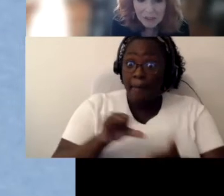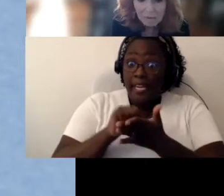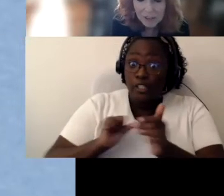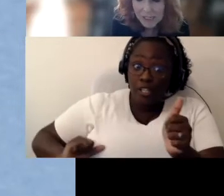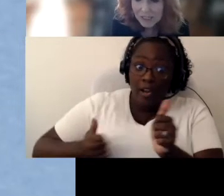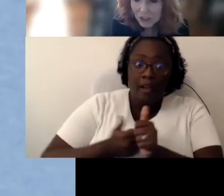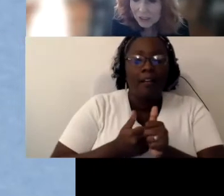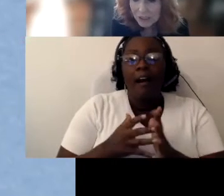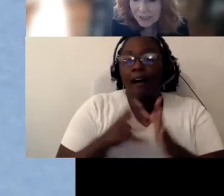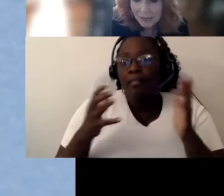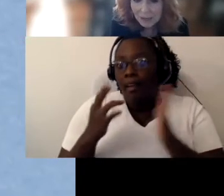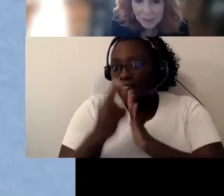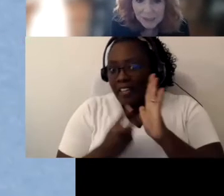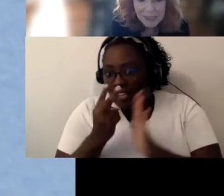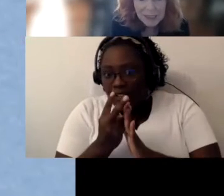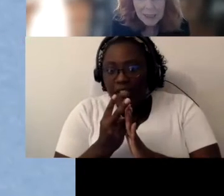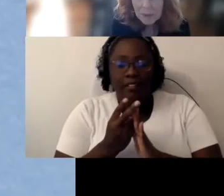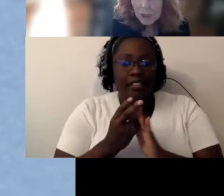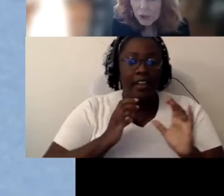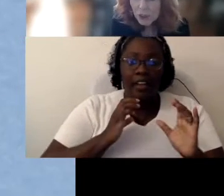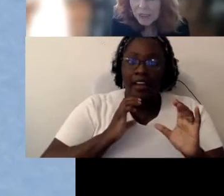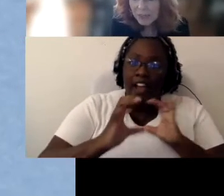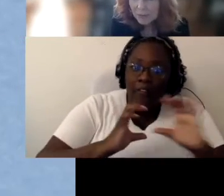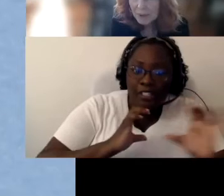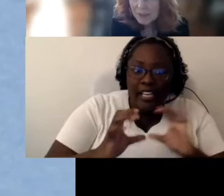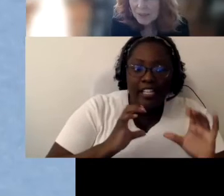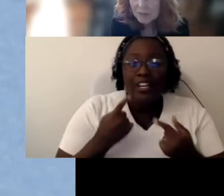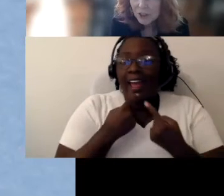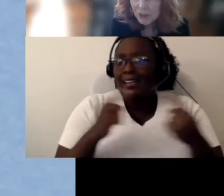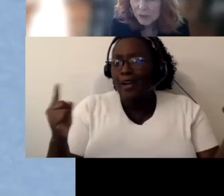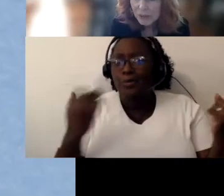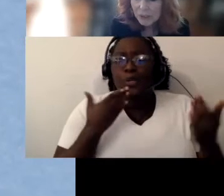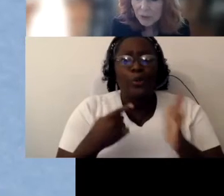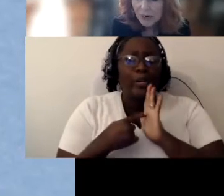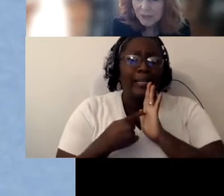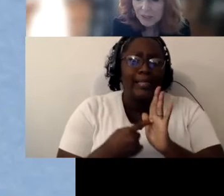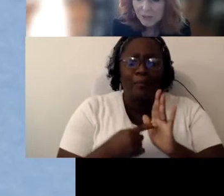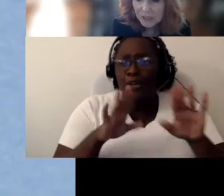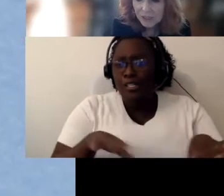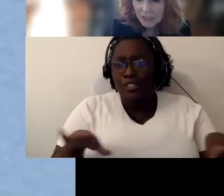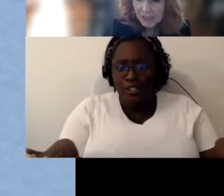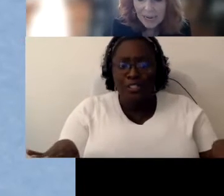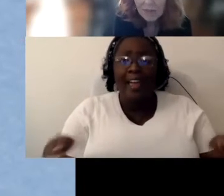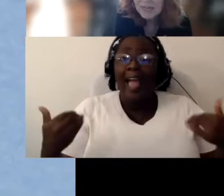Conversation announcements, good examples, of children who have interveners and how that's